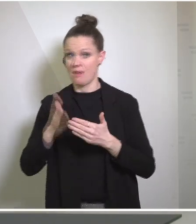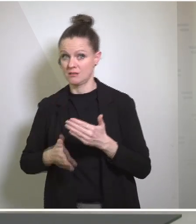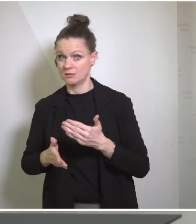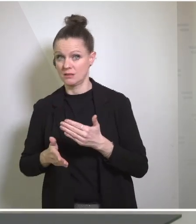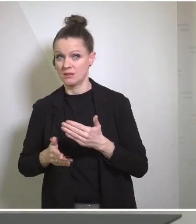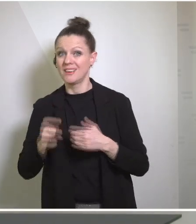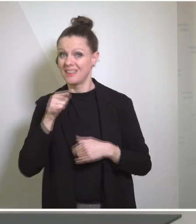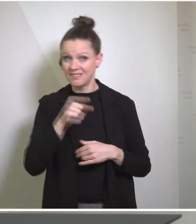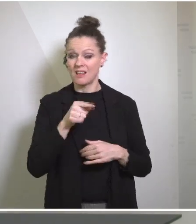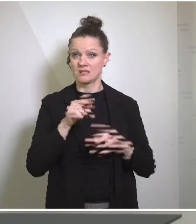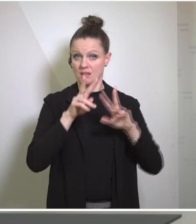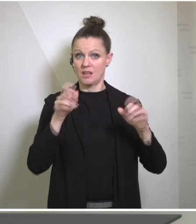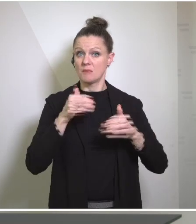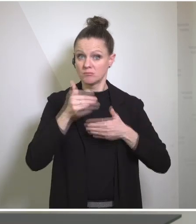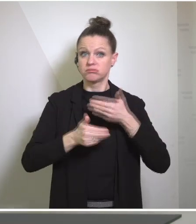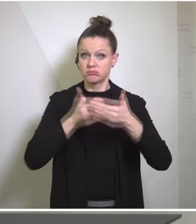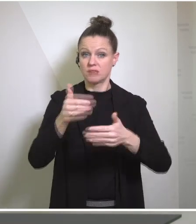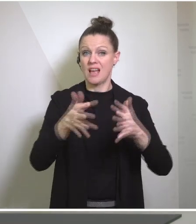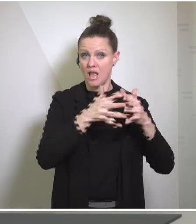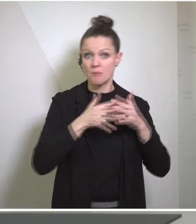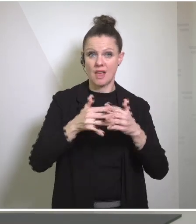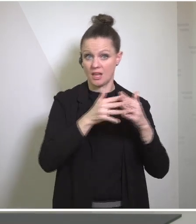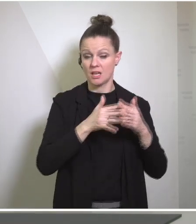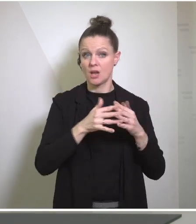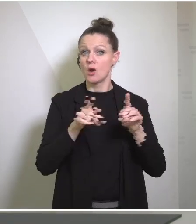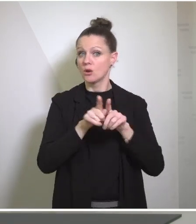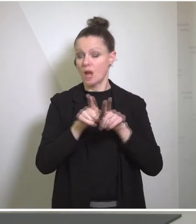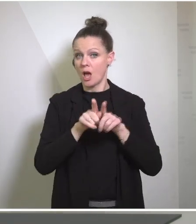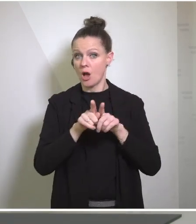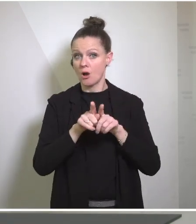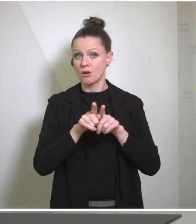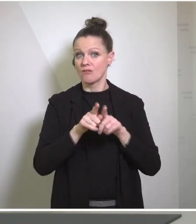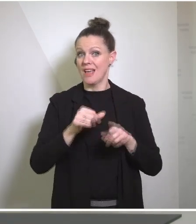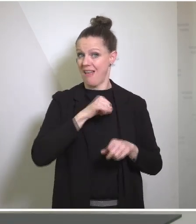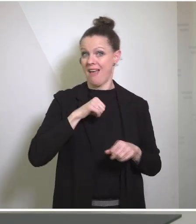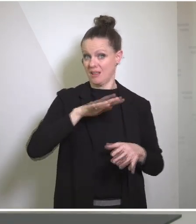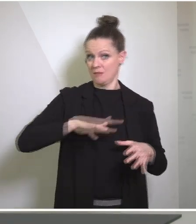as markets get saturated in the United States and even in our own hemisphere, the cartels,